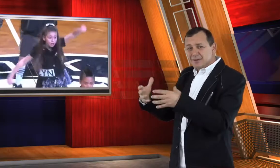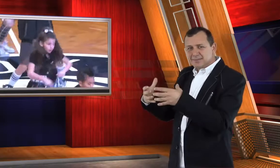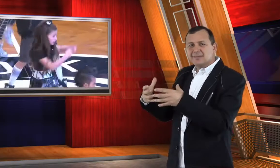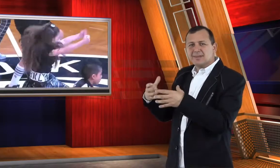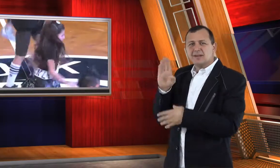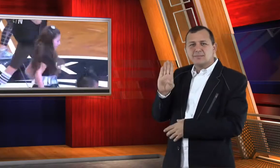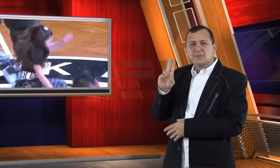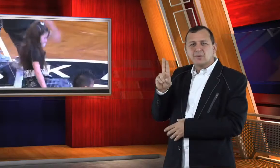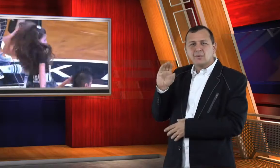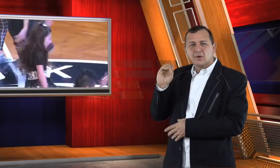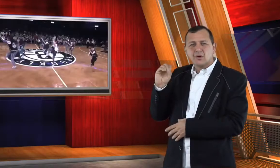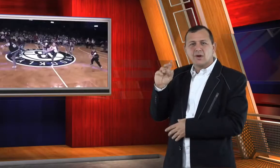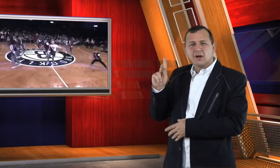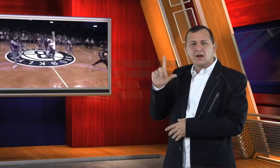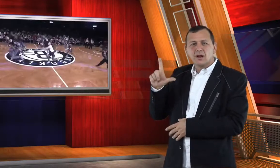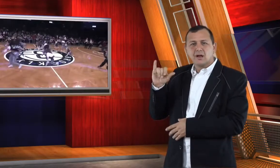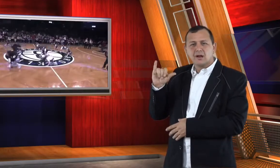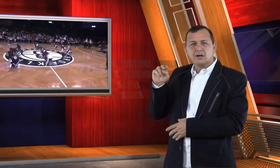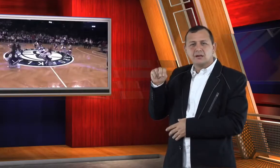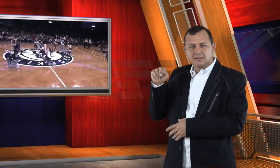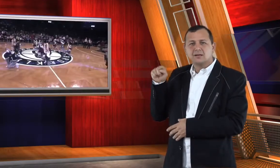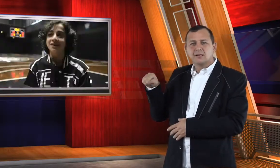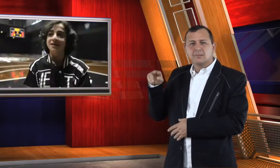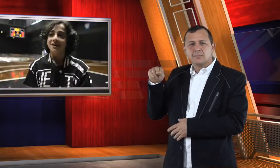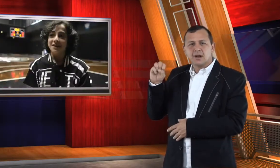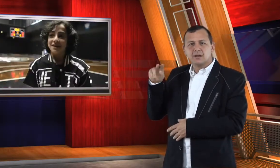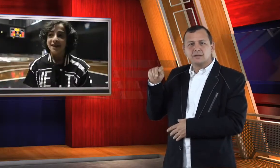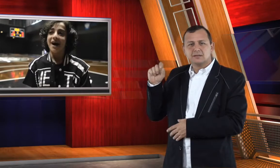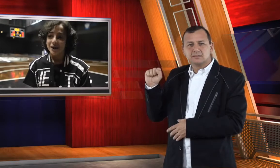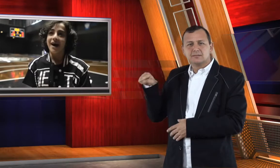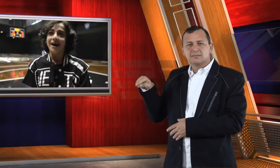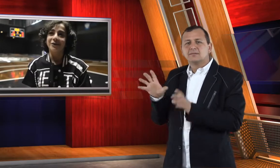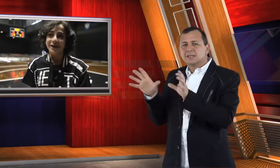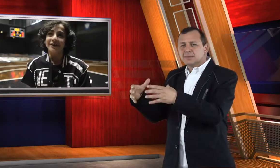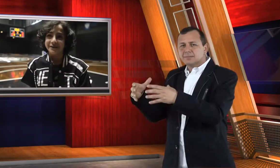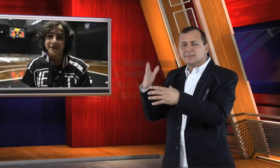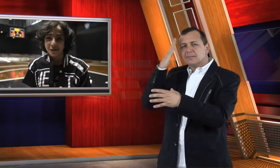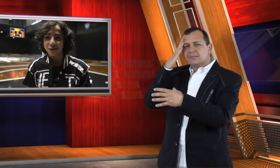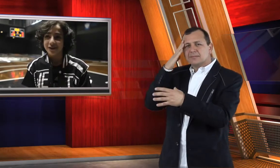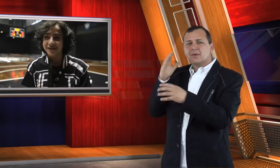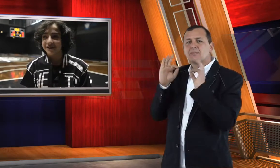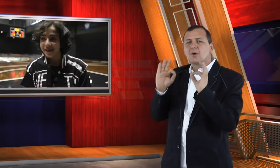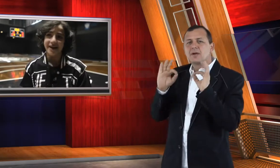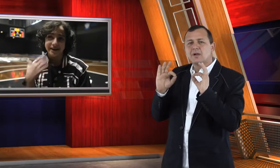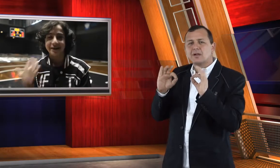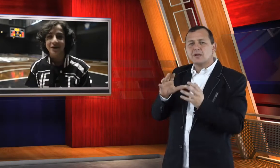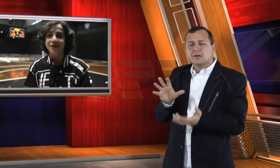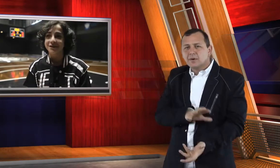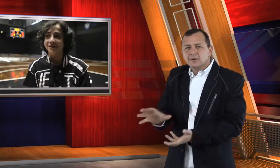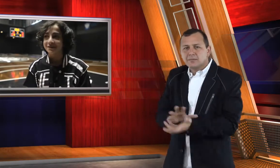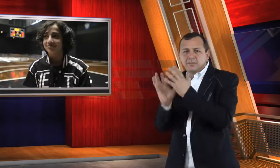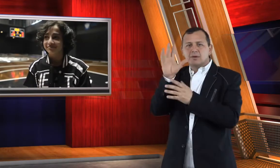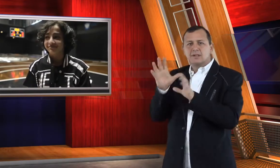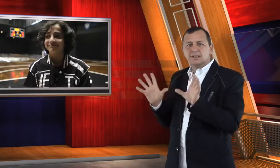The Brooklyn Nets is a popular pro basketball